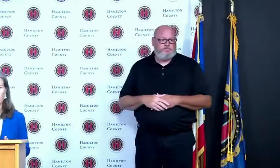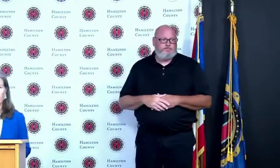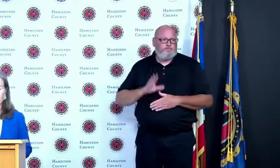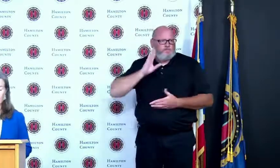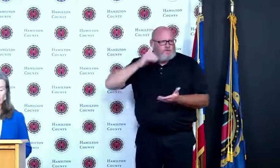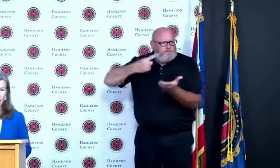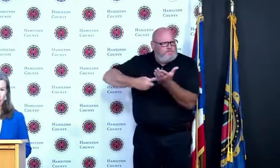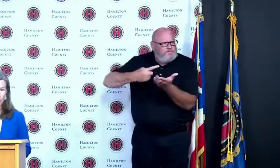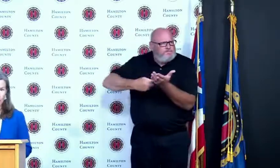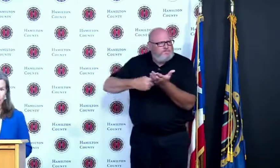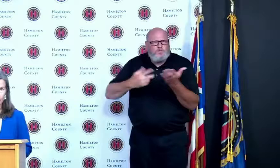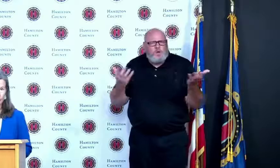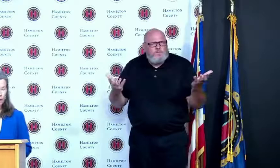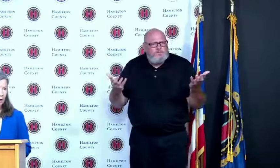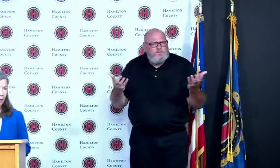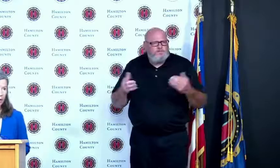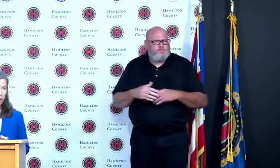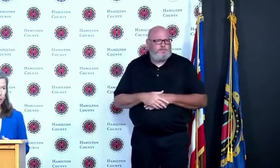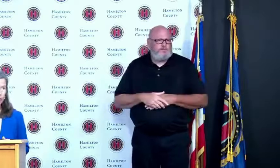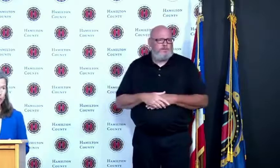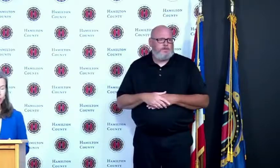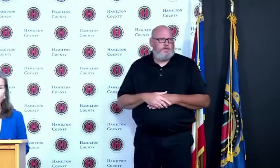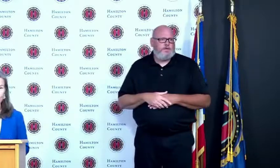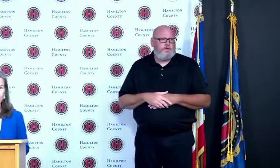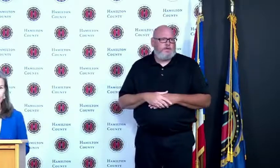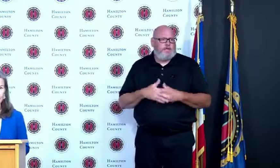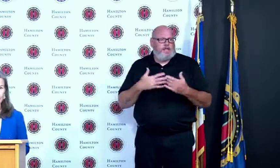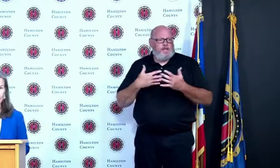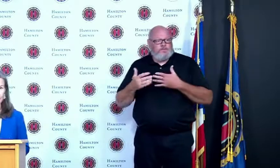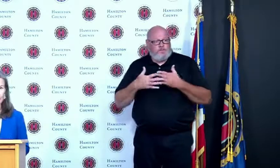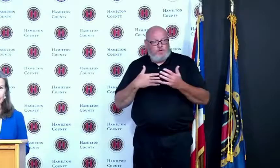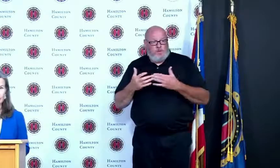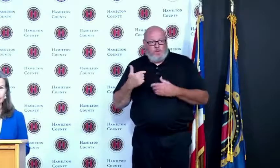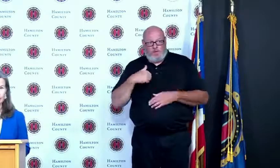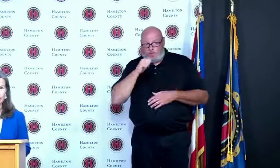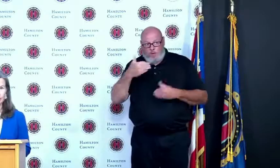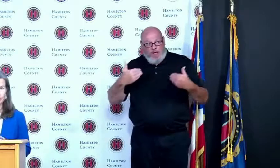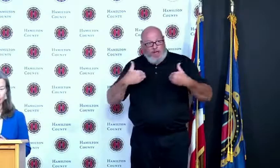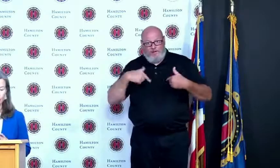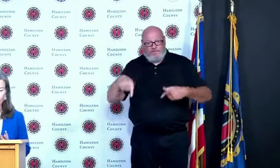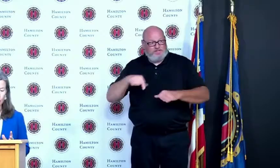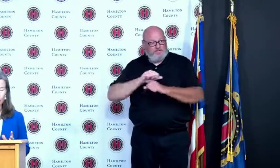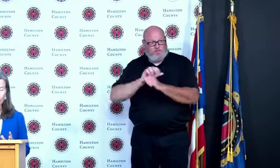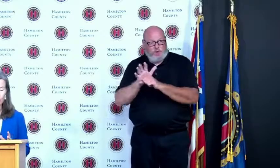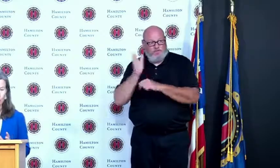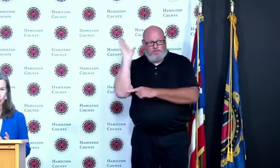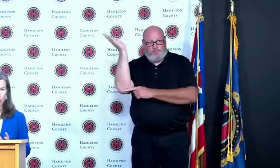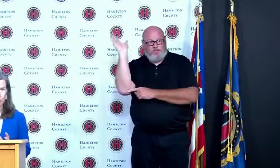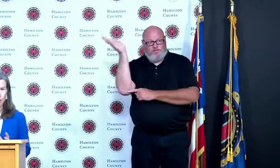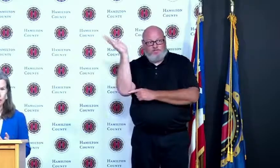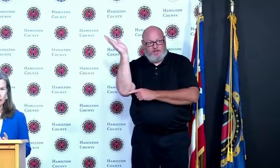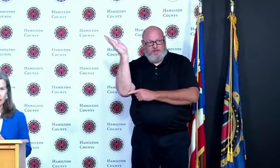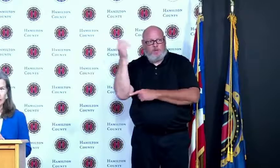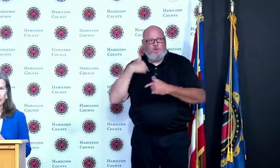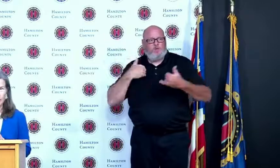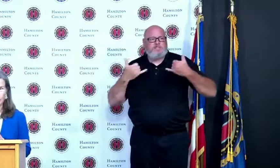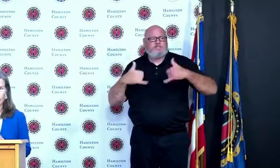briefings now we don't know what the future holds and I'm not going to look into a crystal ball but